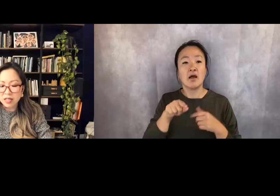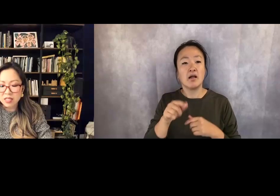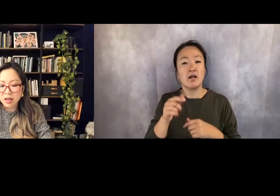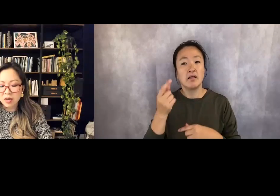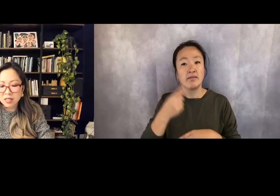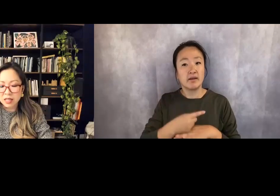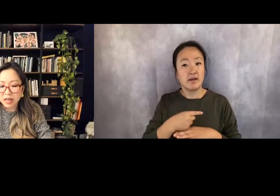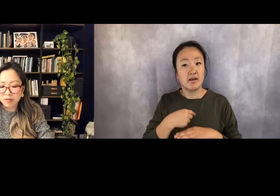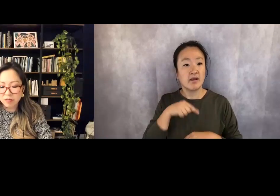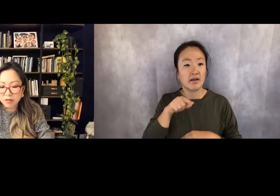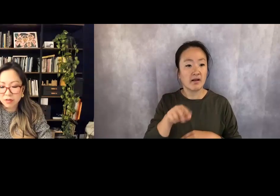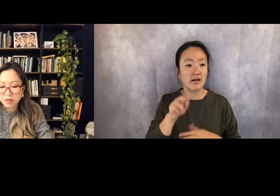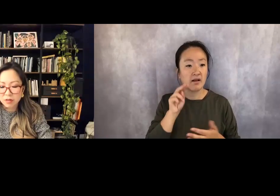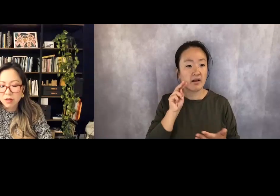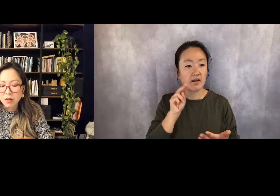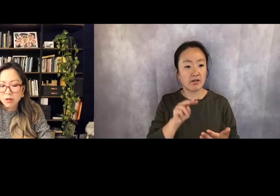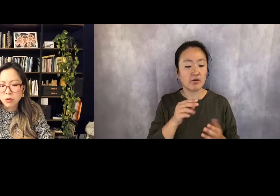this honeyed life.